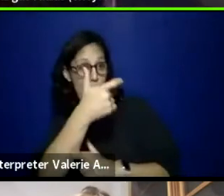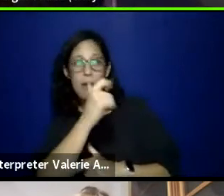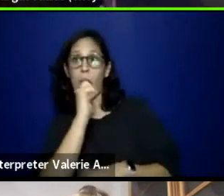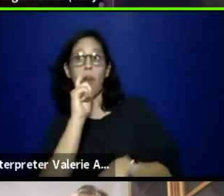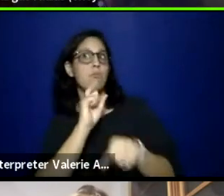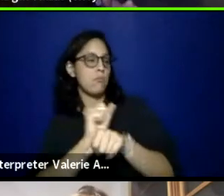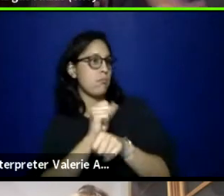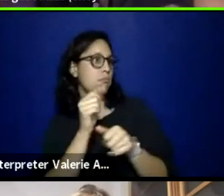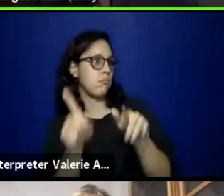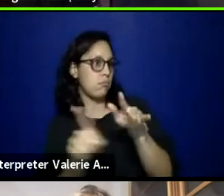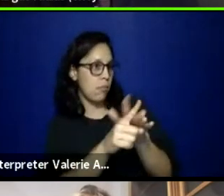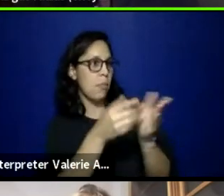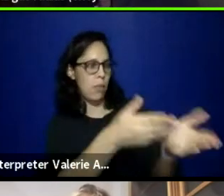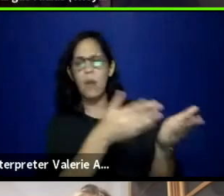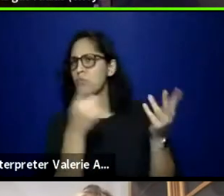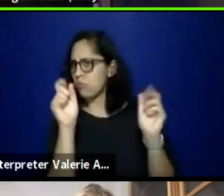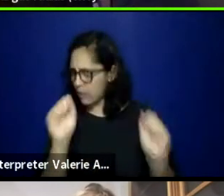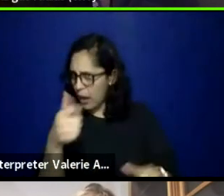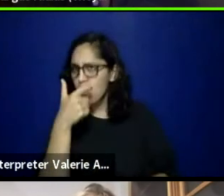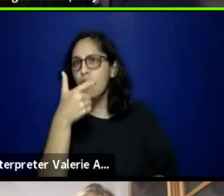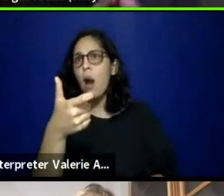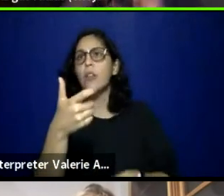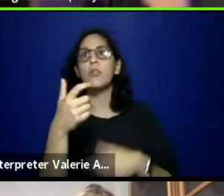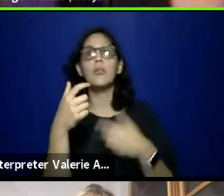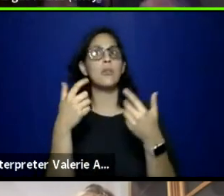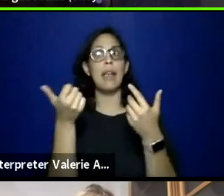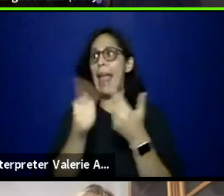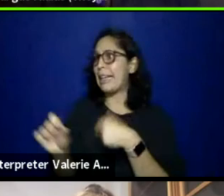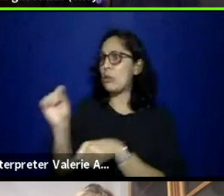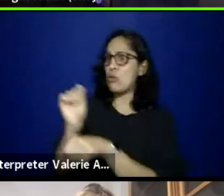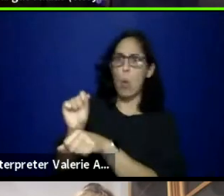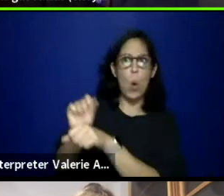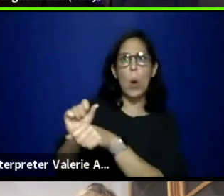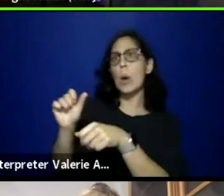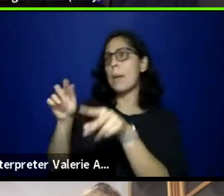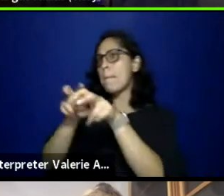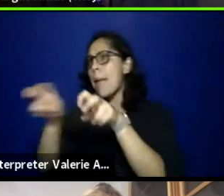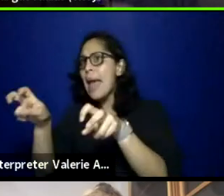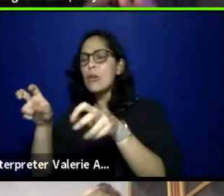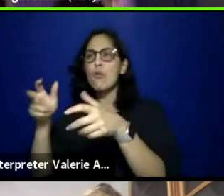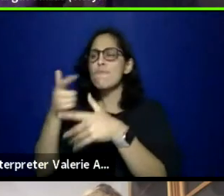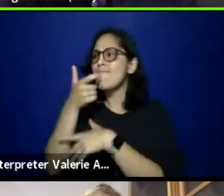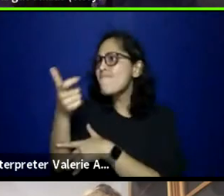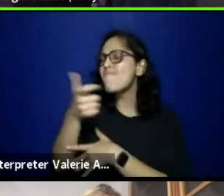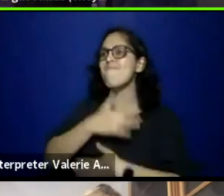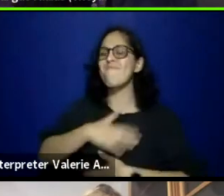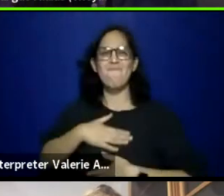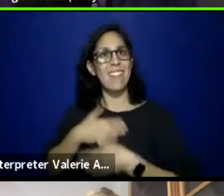any of 10 new works, any of our panels head on over there. Also, our panels are on HowlRound.